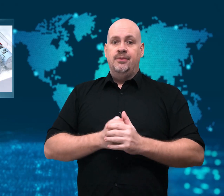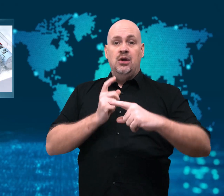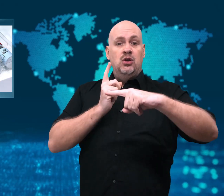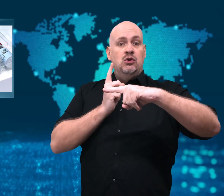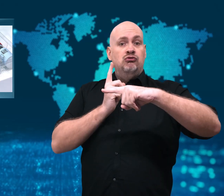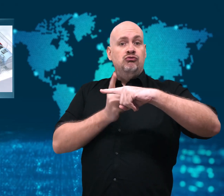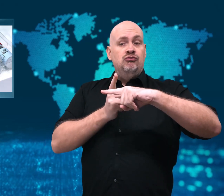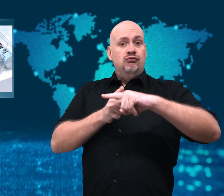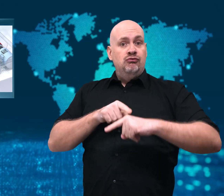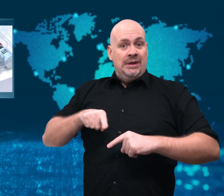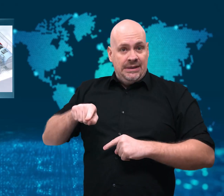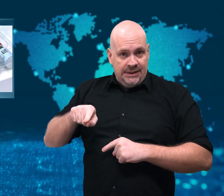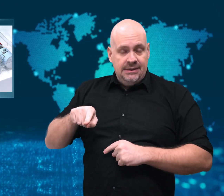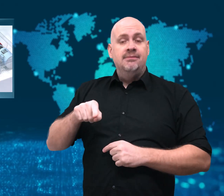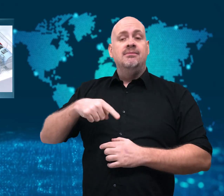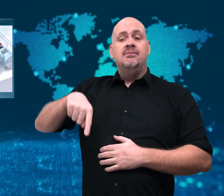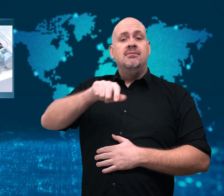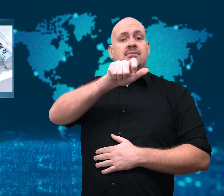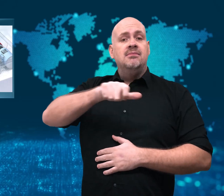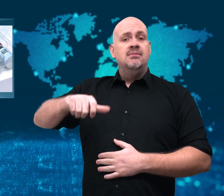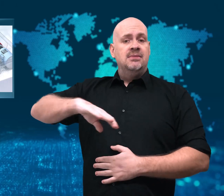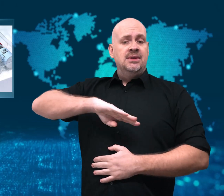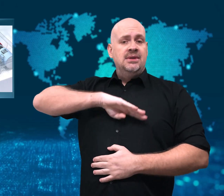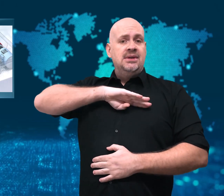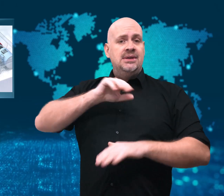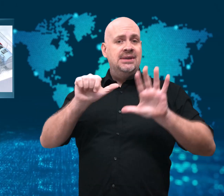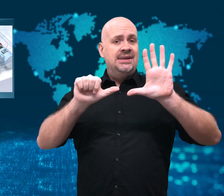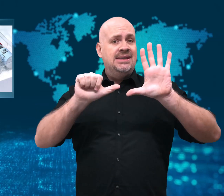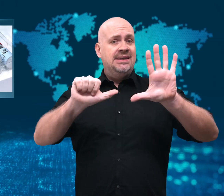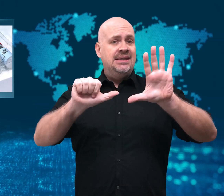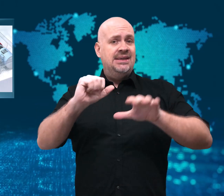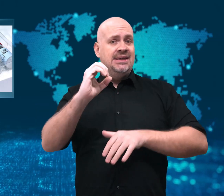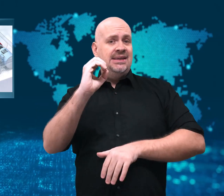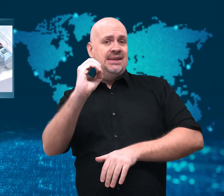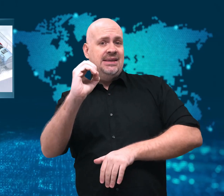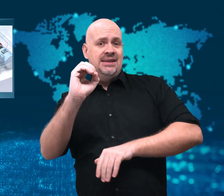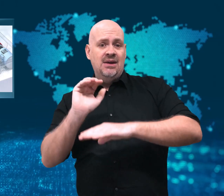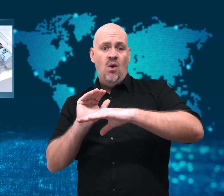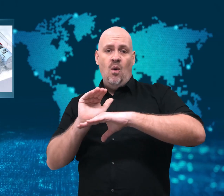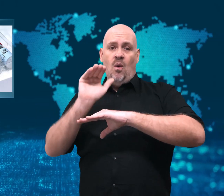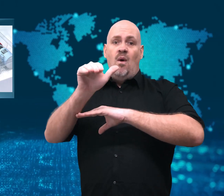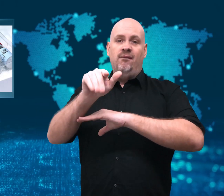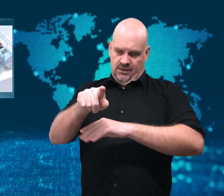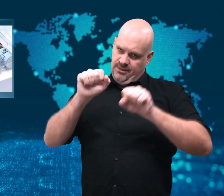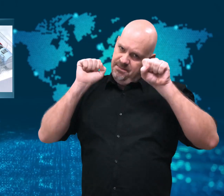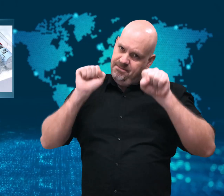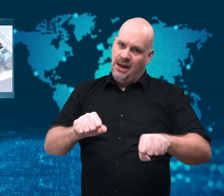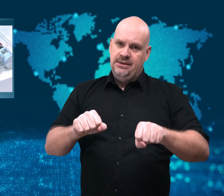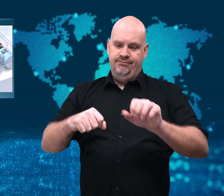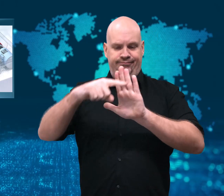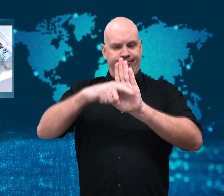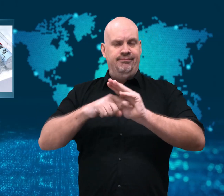Unvaccinated workers in the country may face fines.